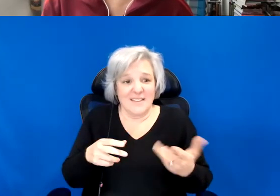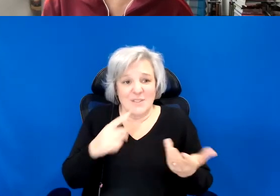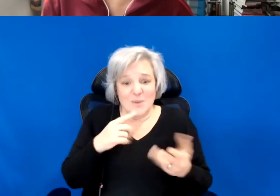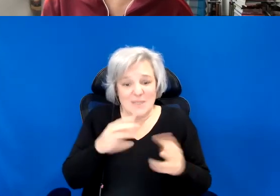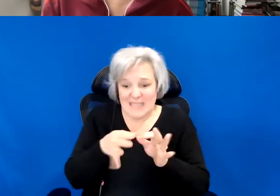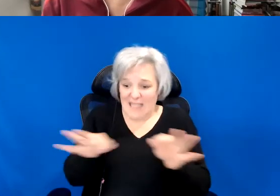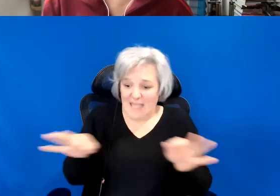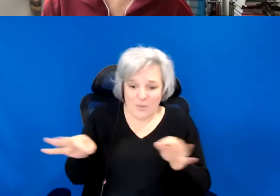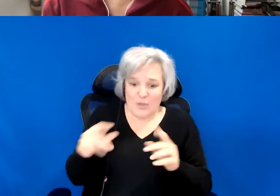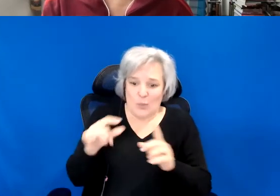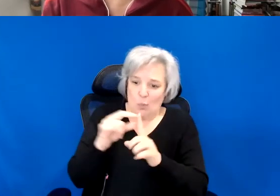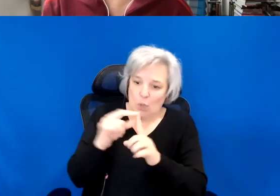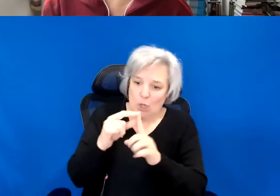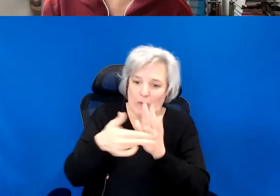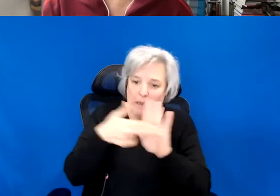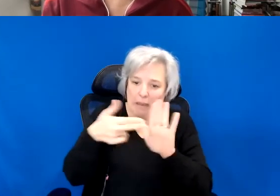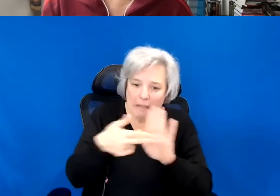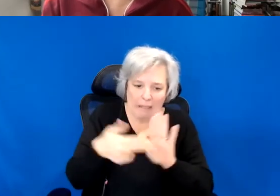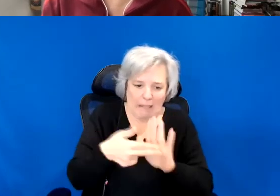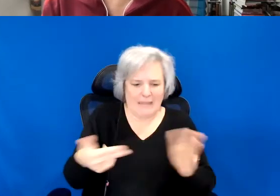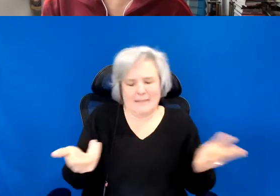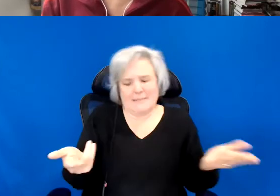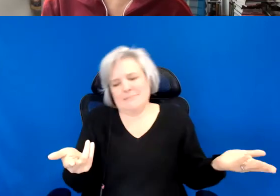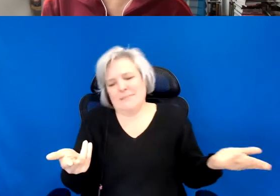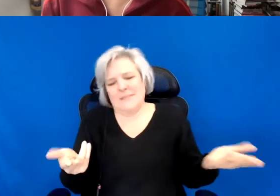That there is no name for wet Nathan and I are.